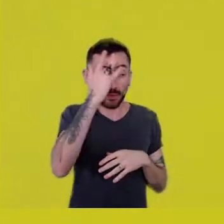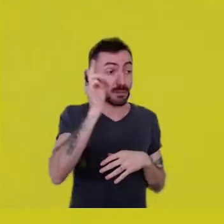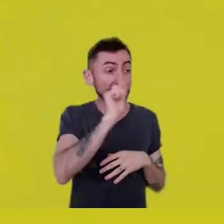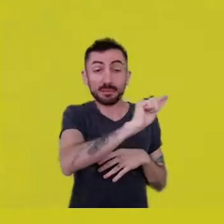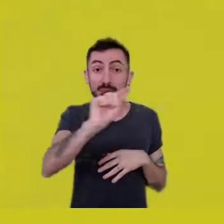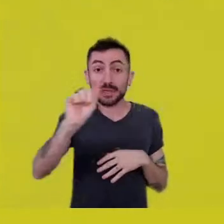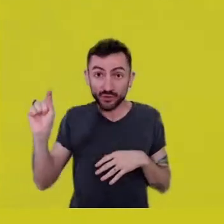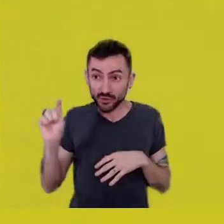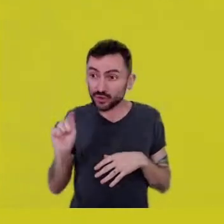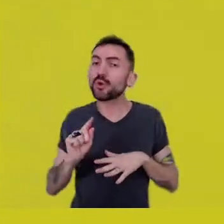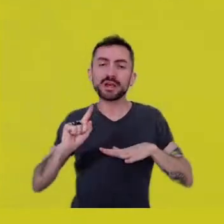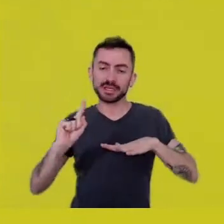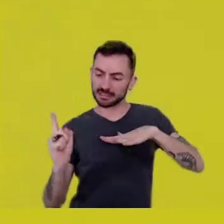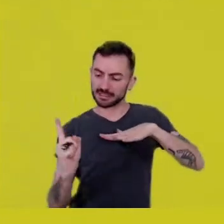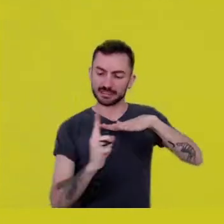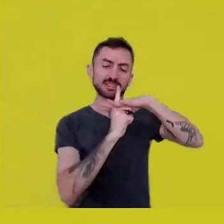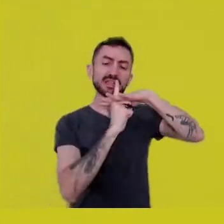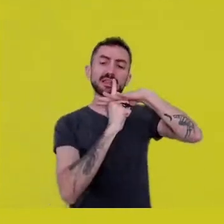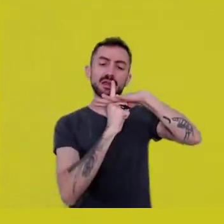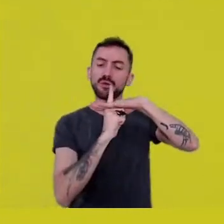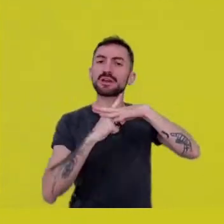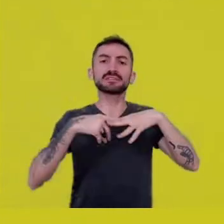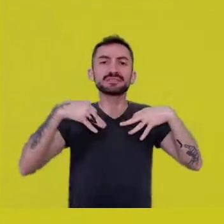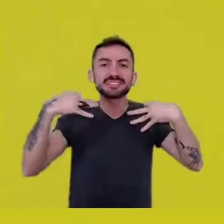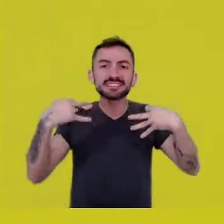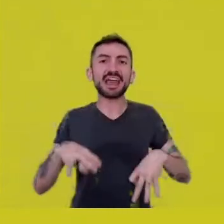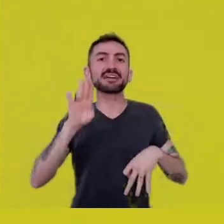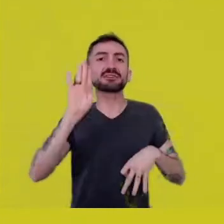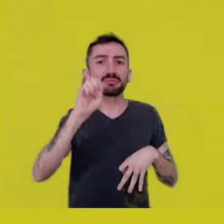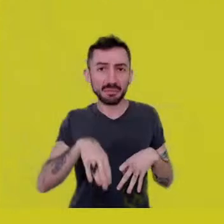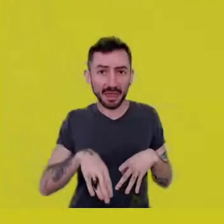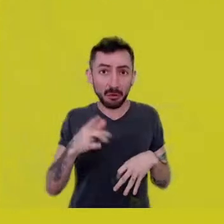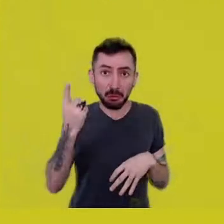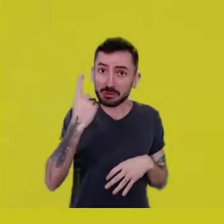we wouldn’t be in the dumps we find ourselves today.